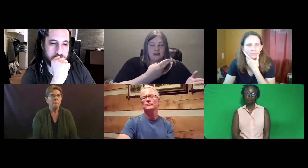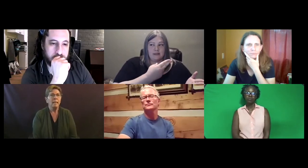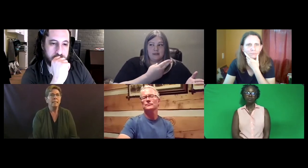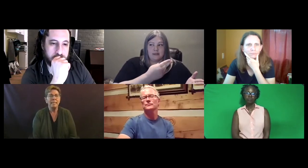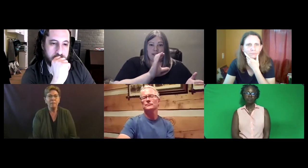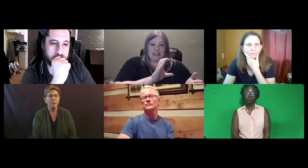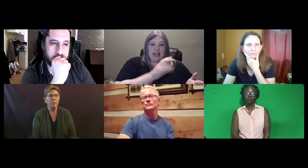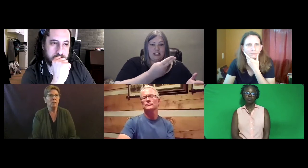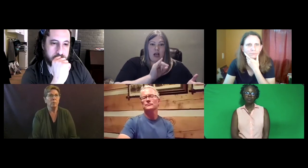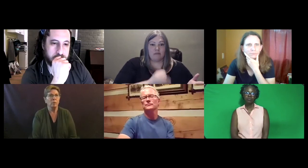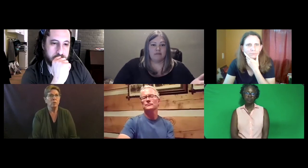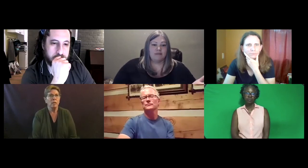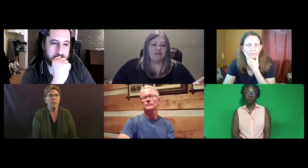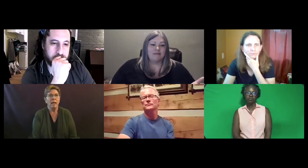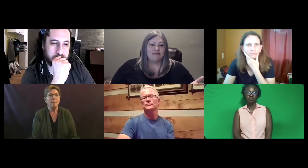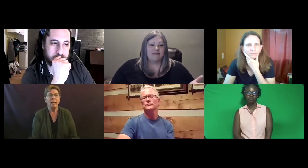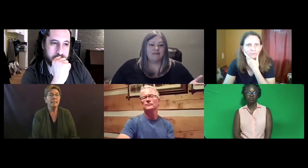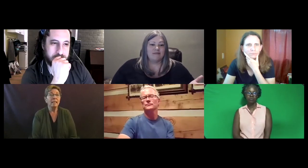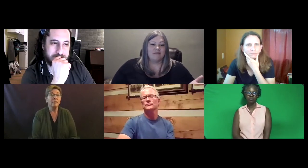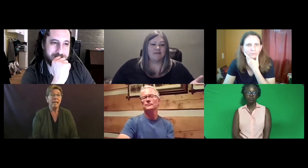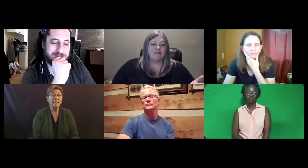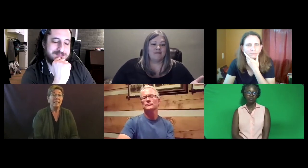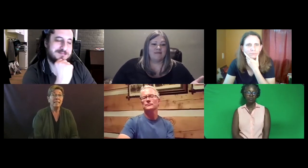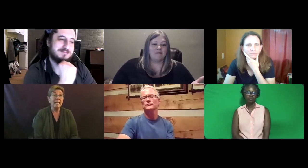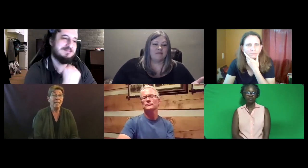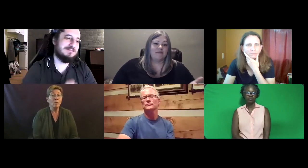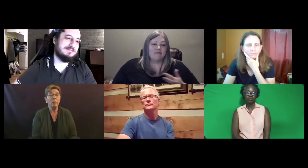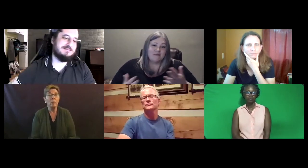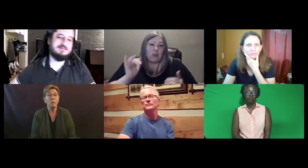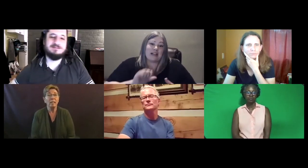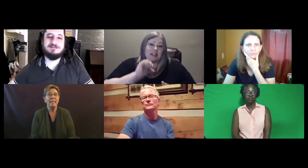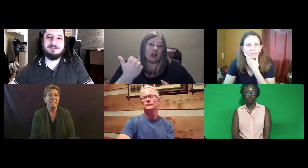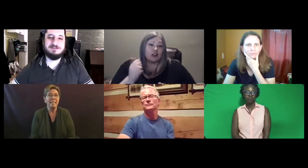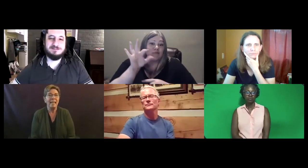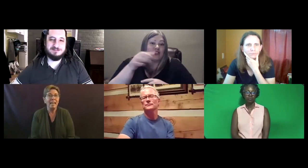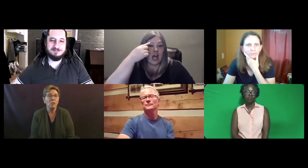instead of hearing interpreters and instead of CDIs why not CHIs.